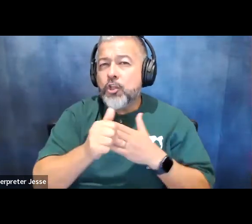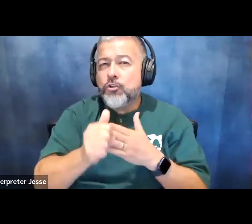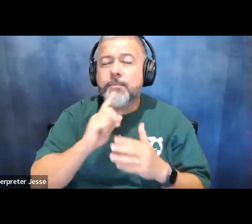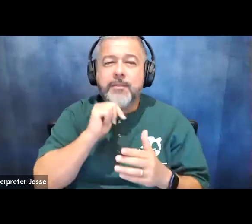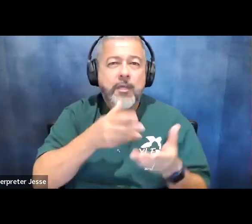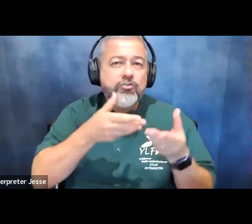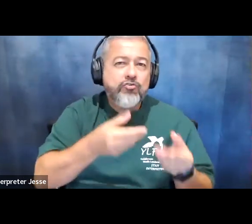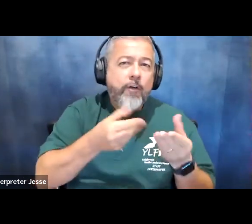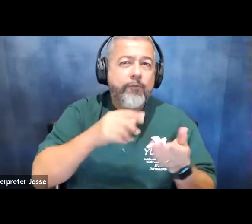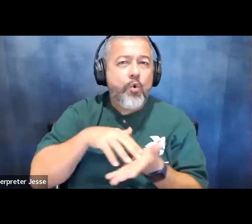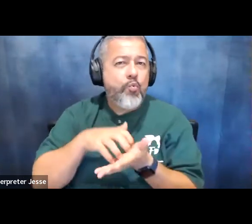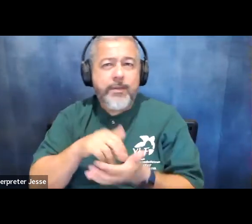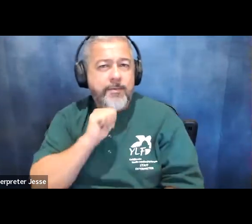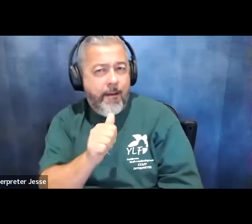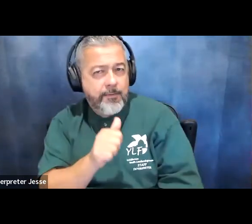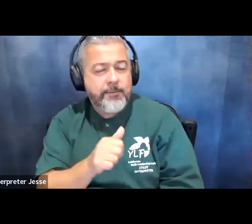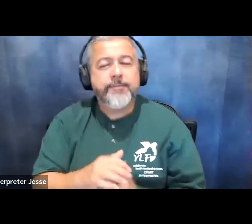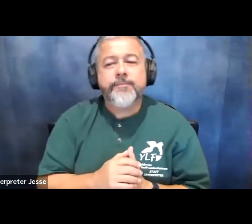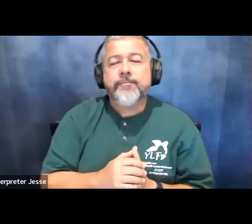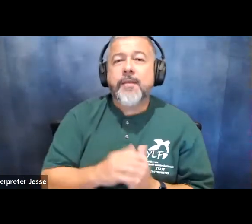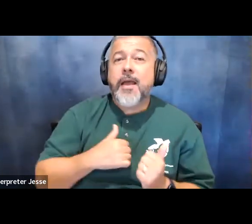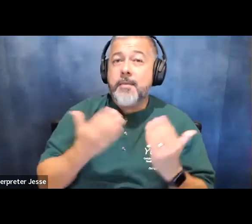i'm here to tell you that disability leadership is an asset